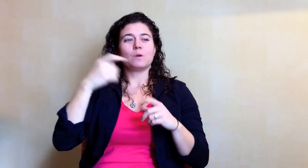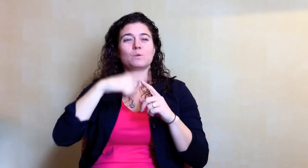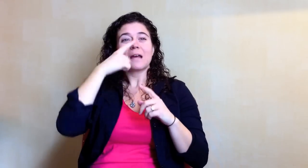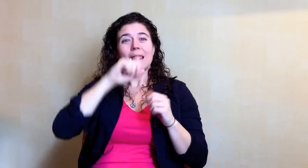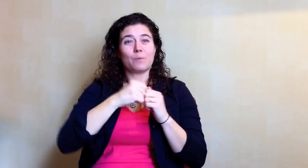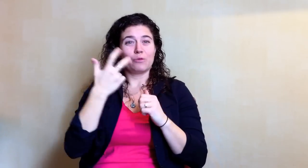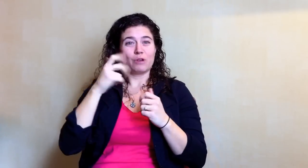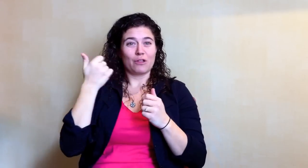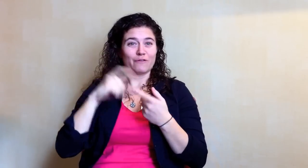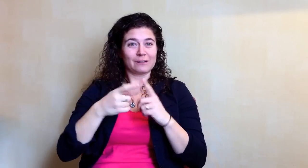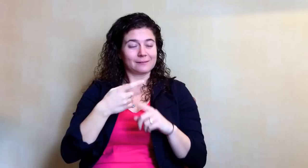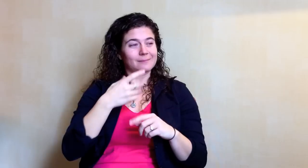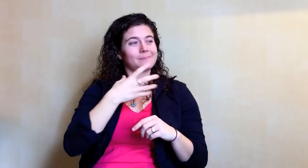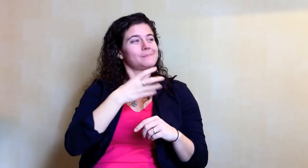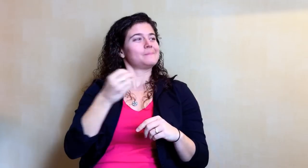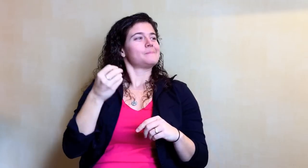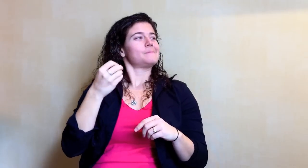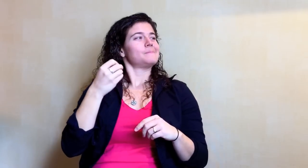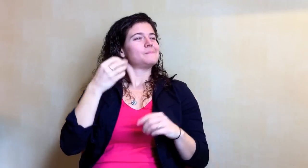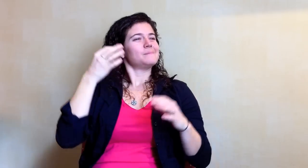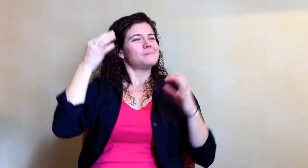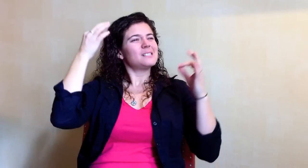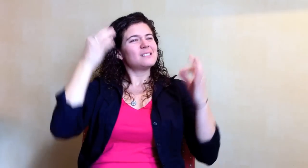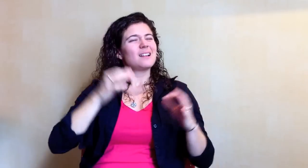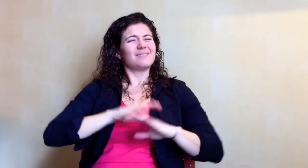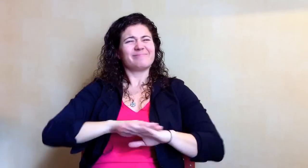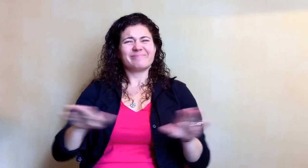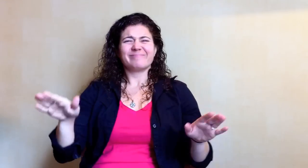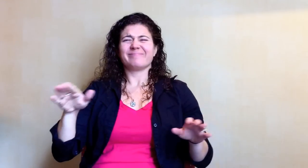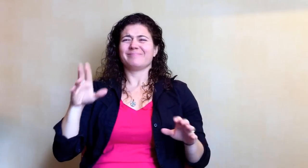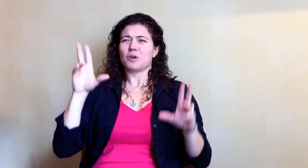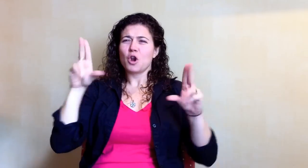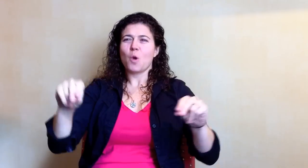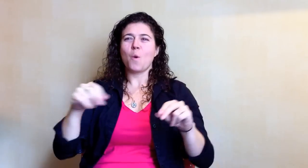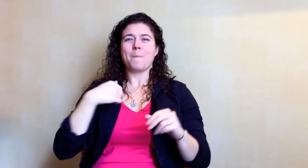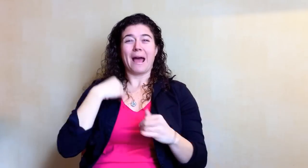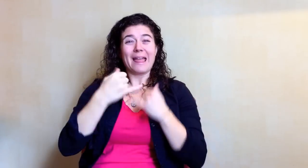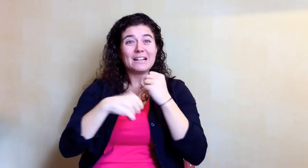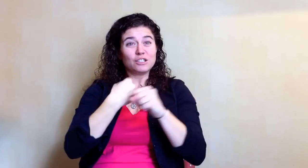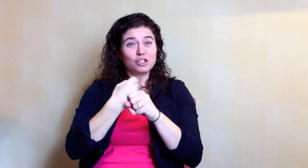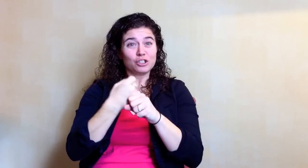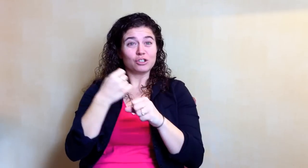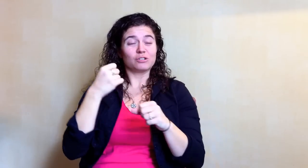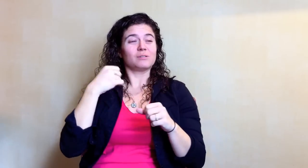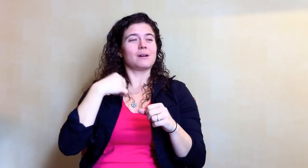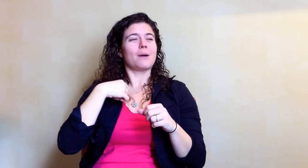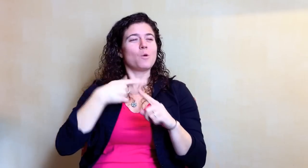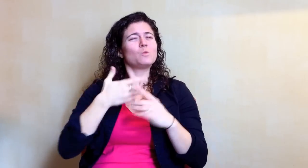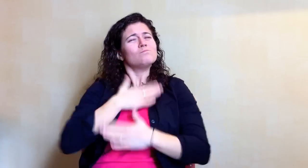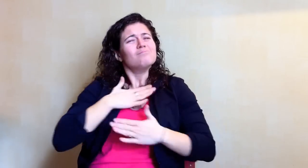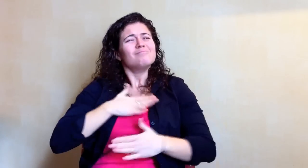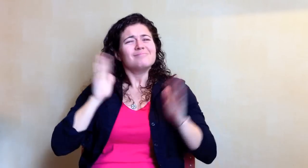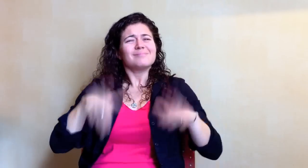I went to Thailand with three other friends. I decided not to run at all - my last year, I am going to enjoy every bit.